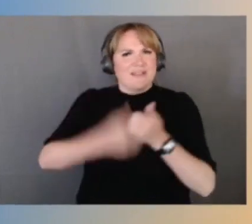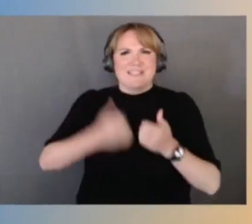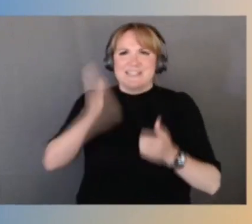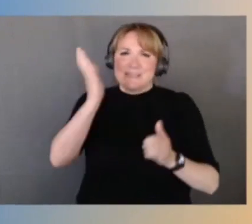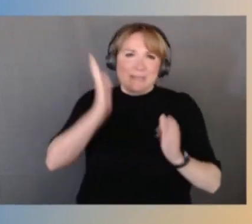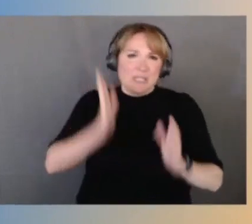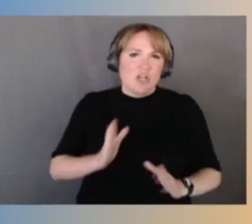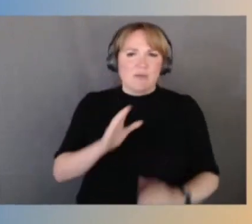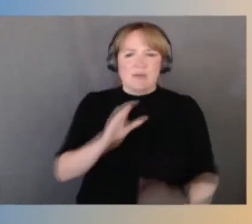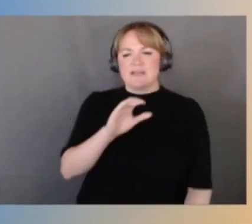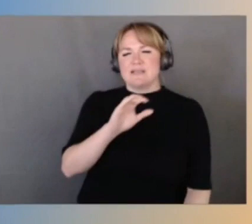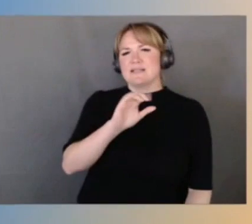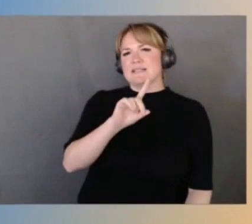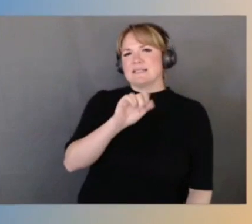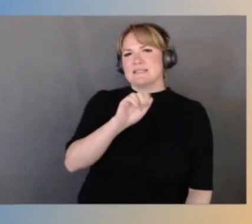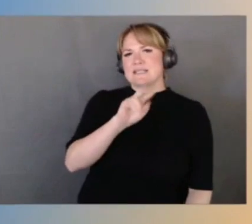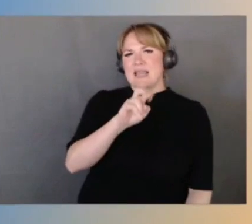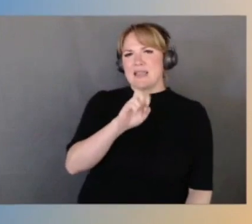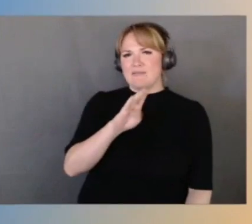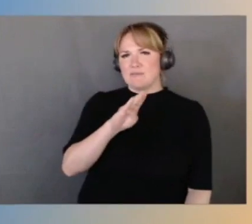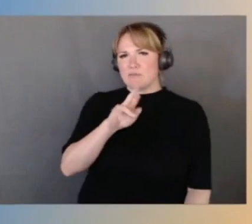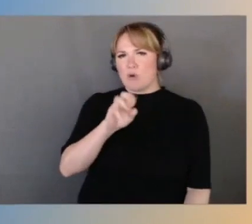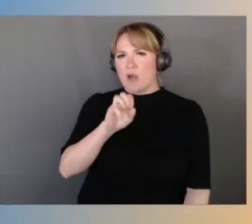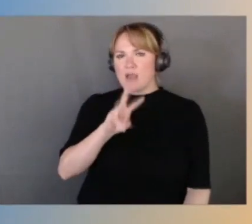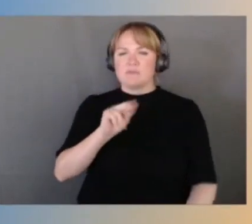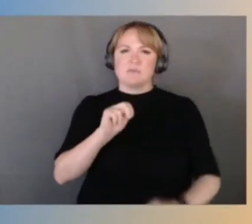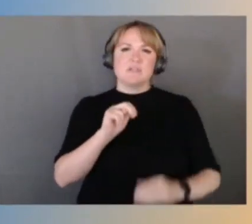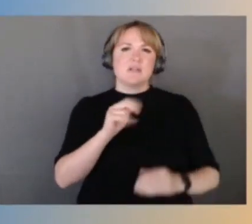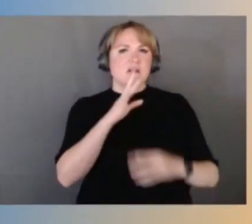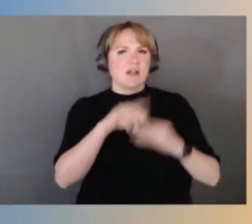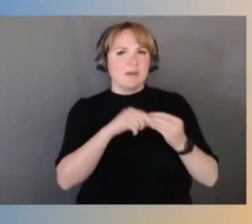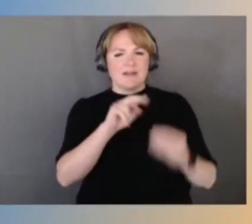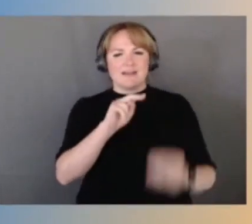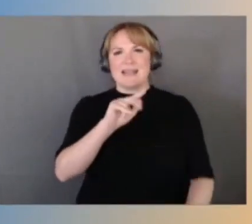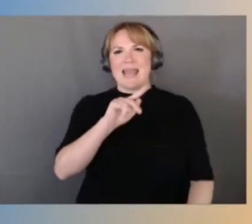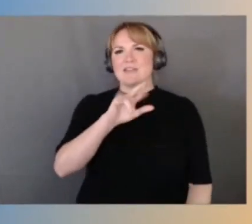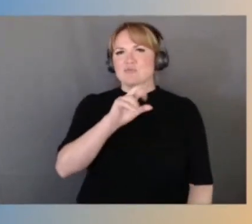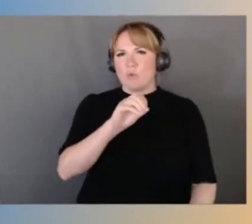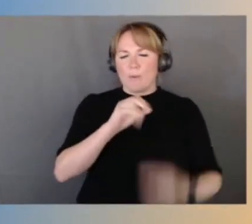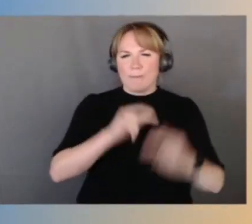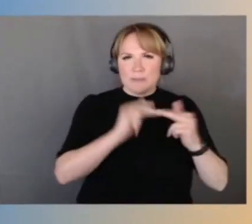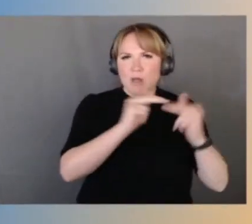about the different Nitro building blocks and the networking and the virtualization and the security